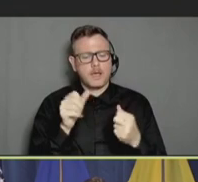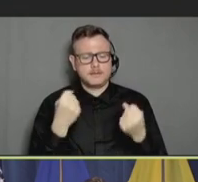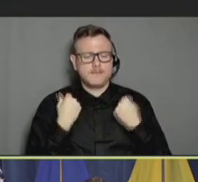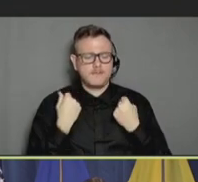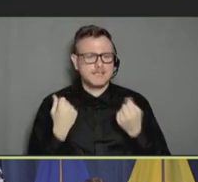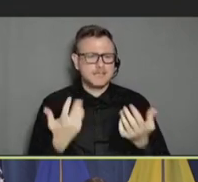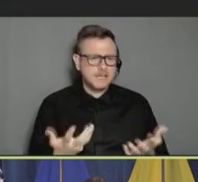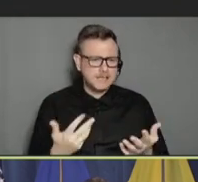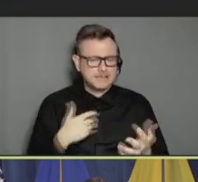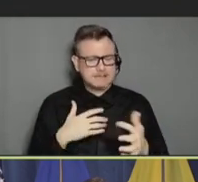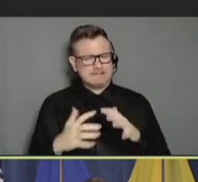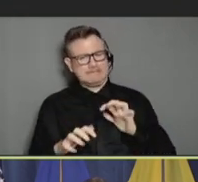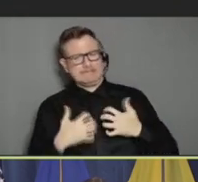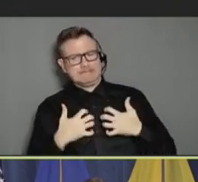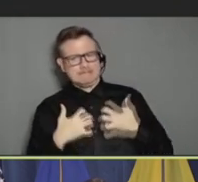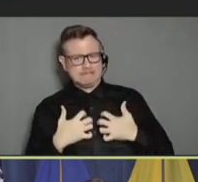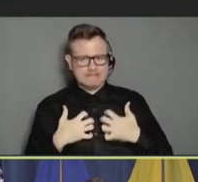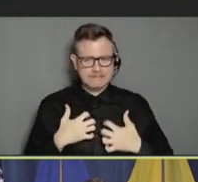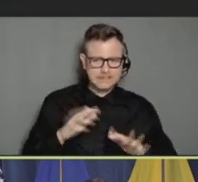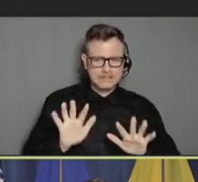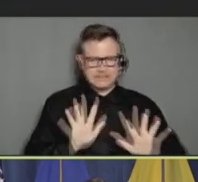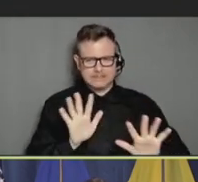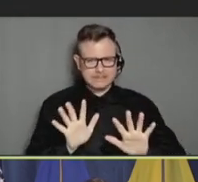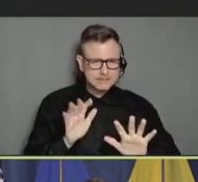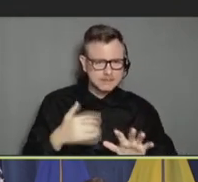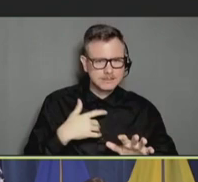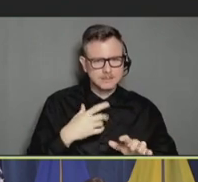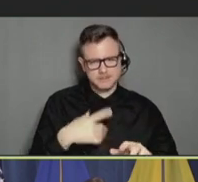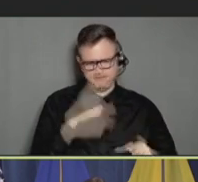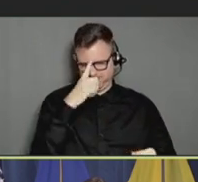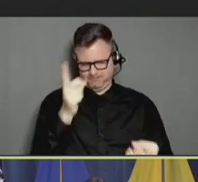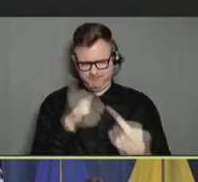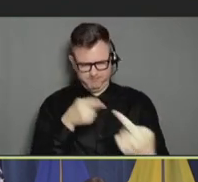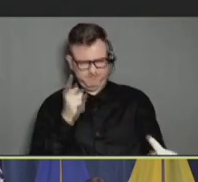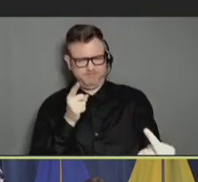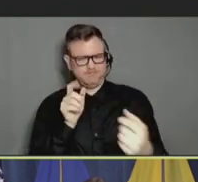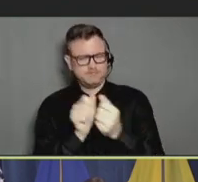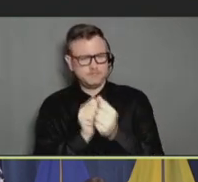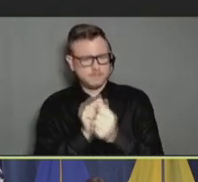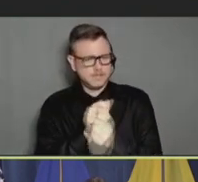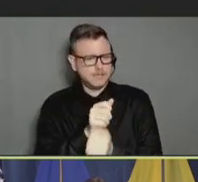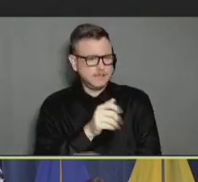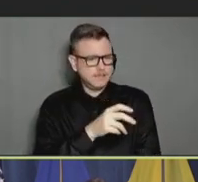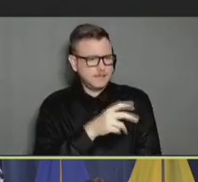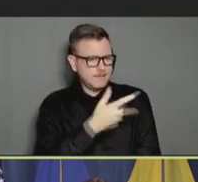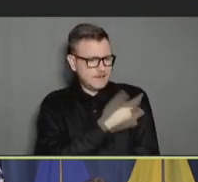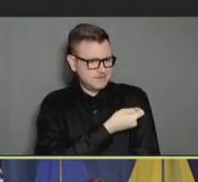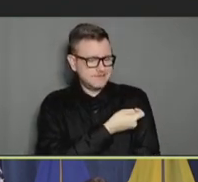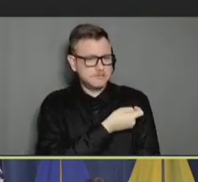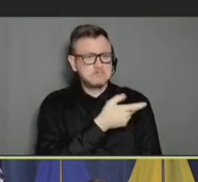is hesitancy? How much of that is opposition to vaccine? In a way, all of those things,